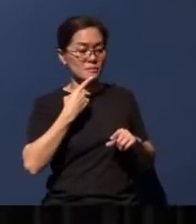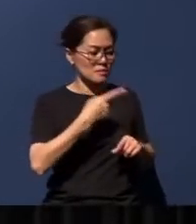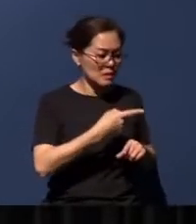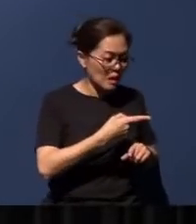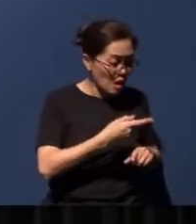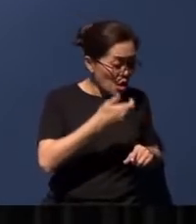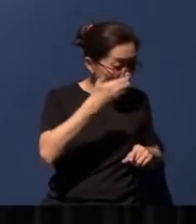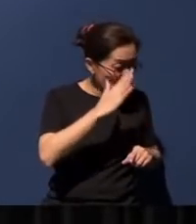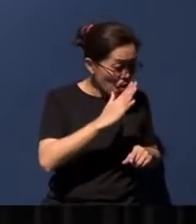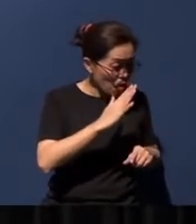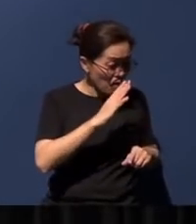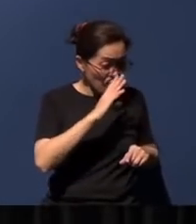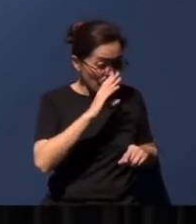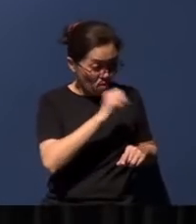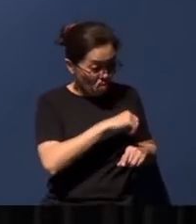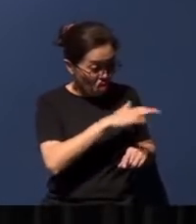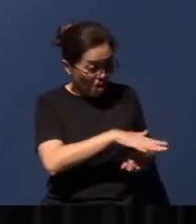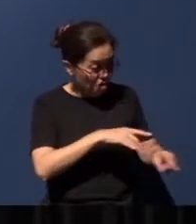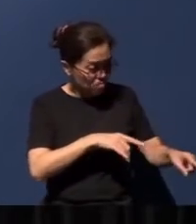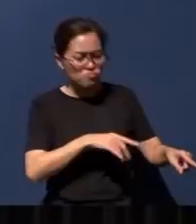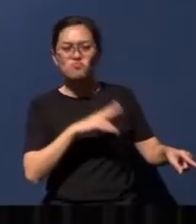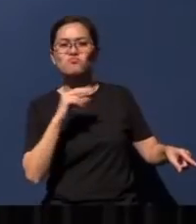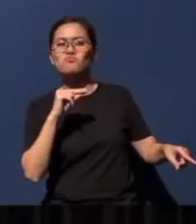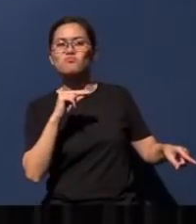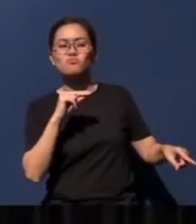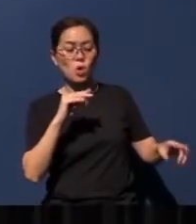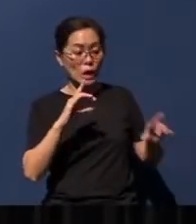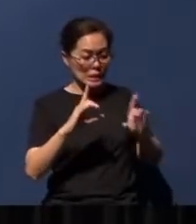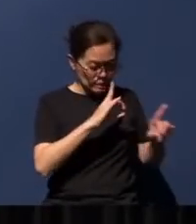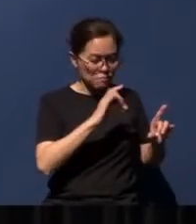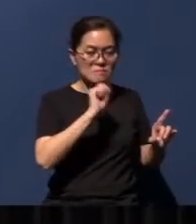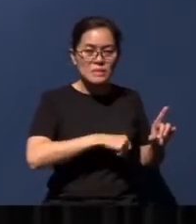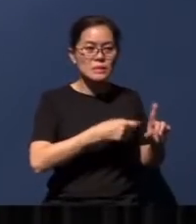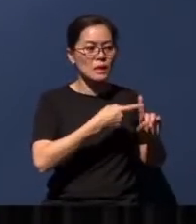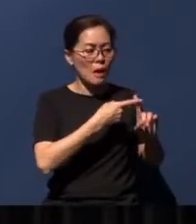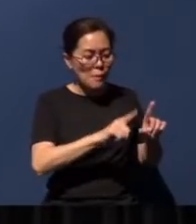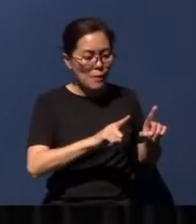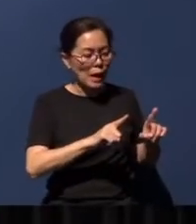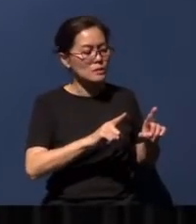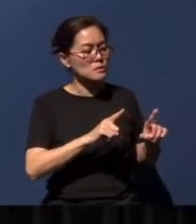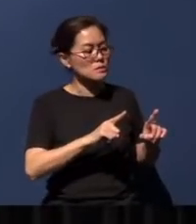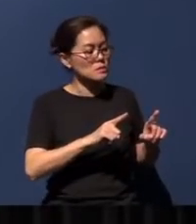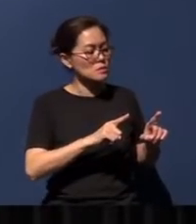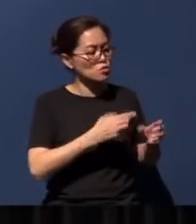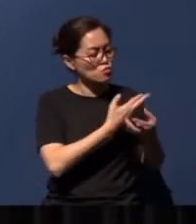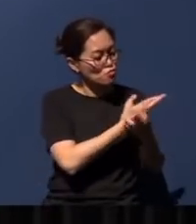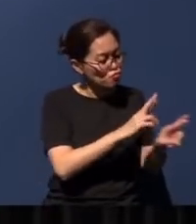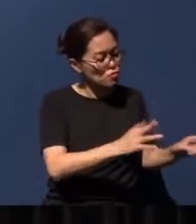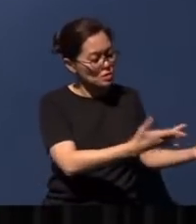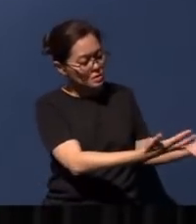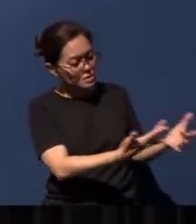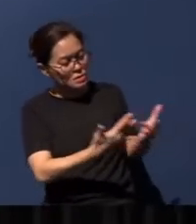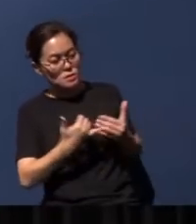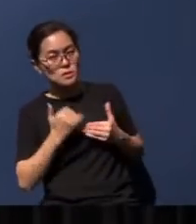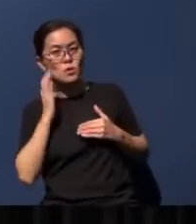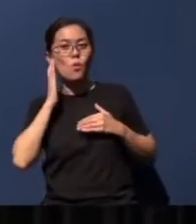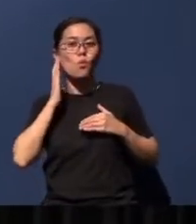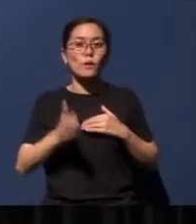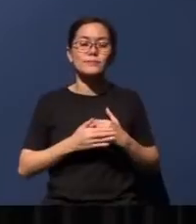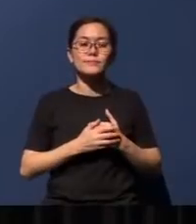He will discipline them, but will eventually redeem and gather them to Himself. And so Micah continues